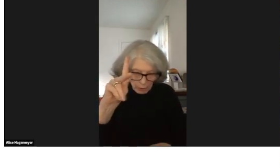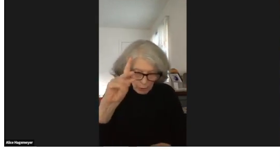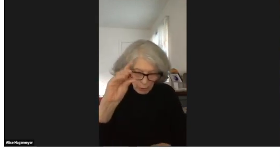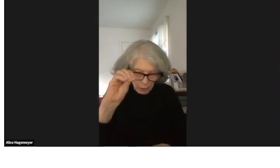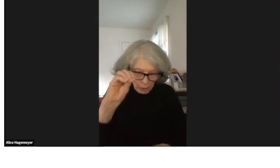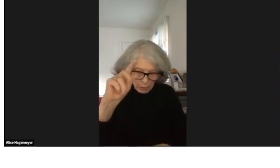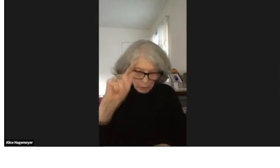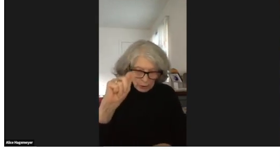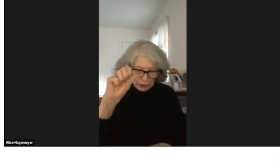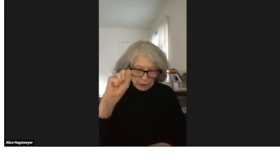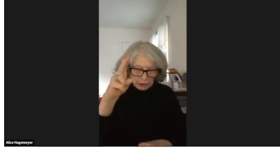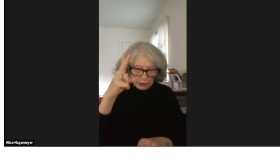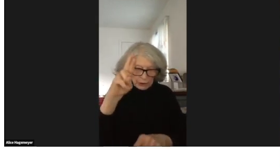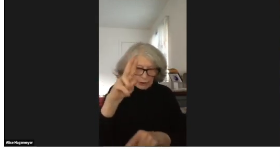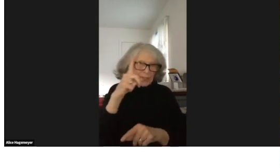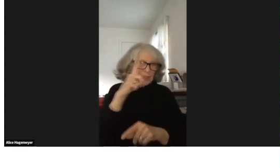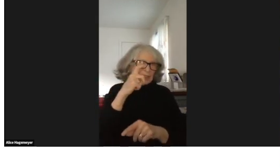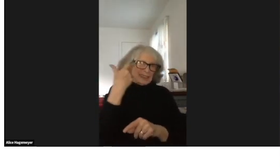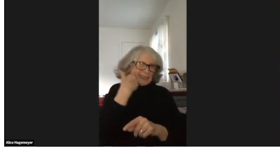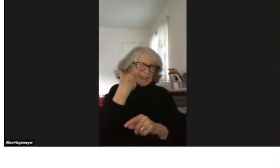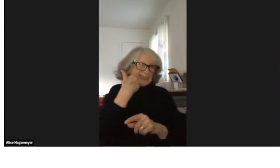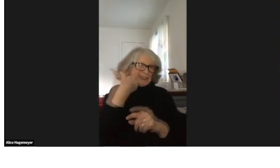Do you remember Troy Kotsur?